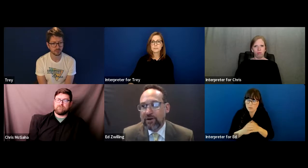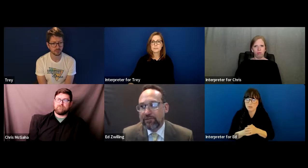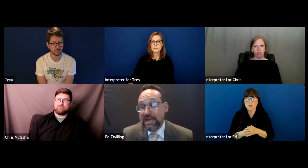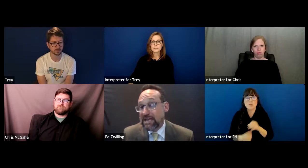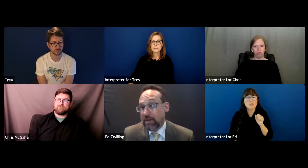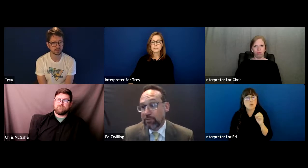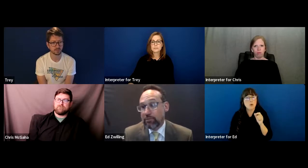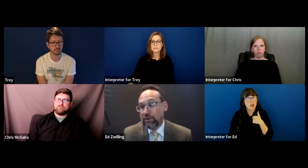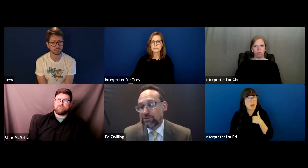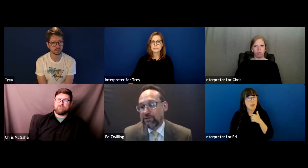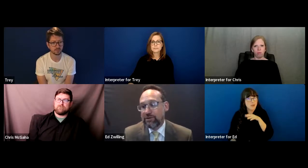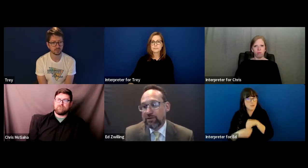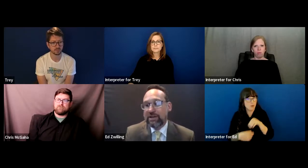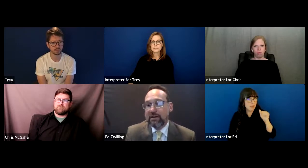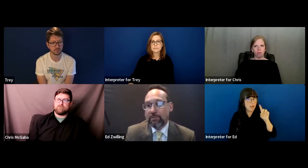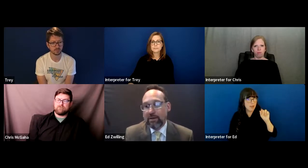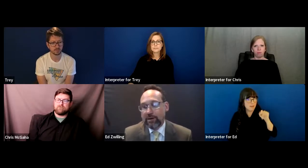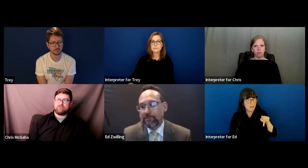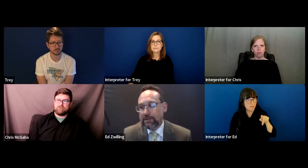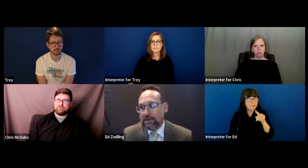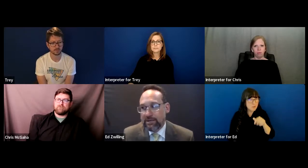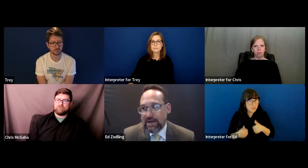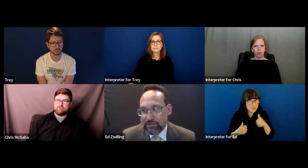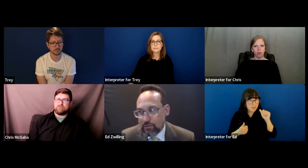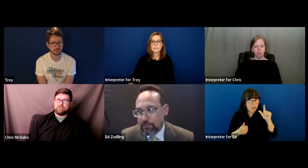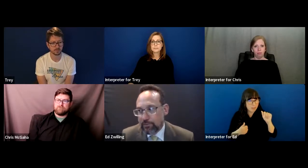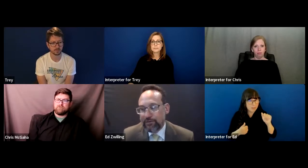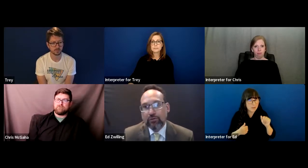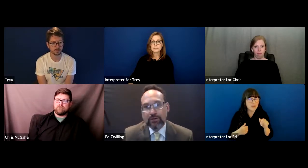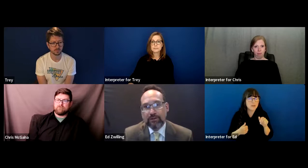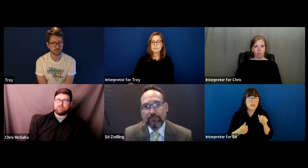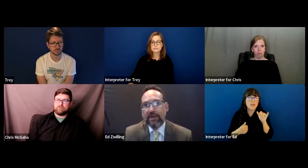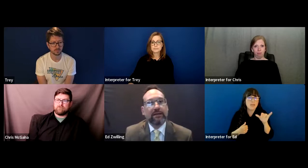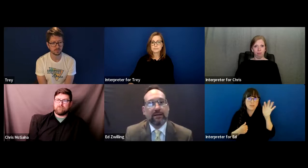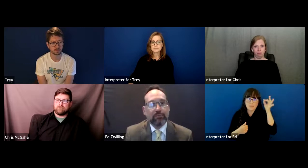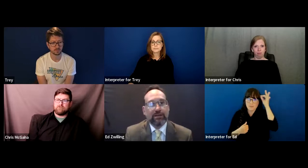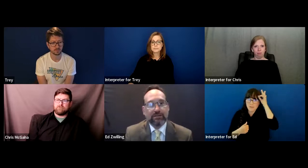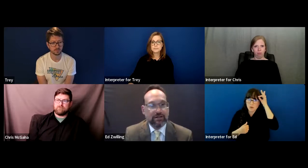I involved ADAP, which if you live in Alabama, that's your federally mandated protection